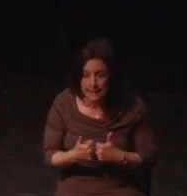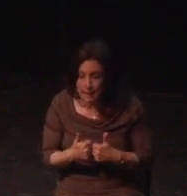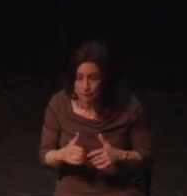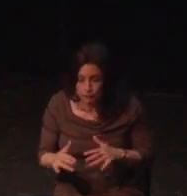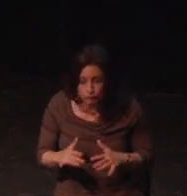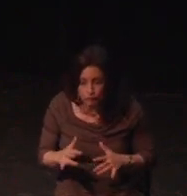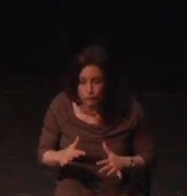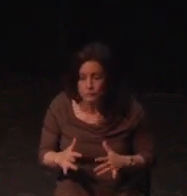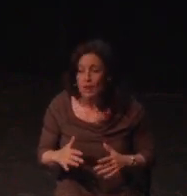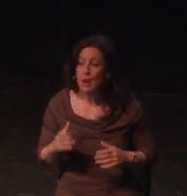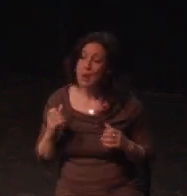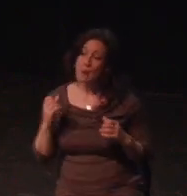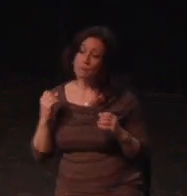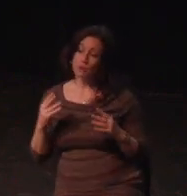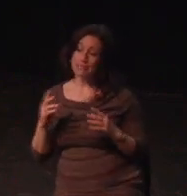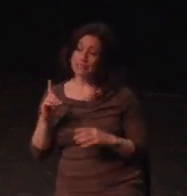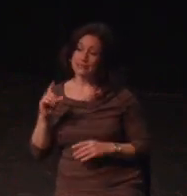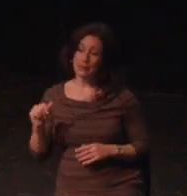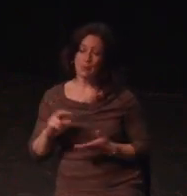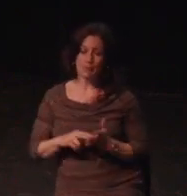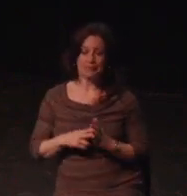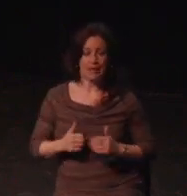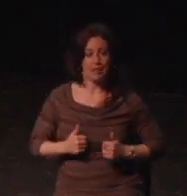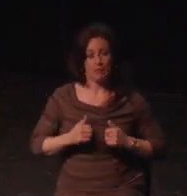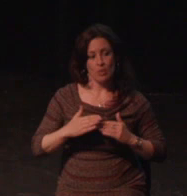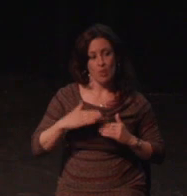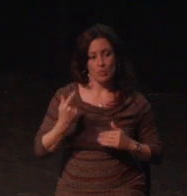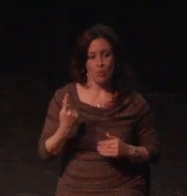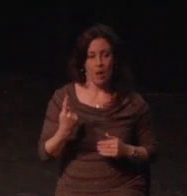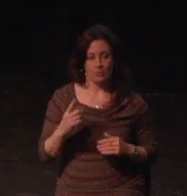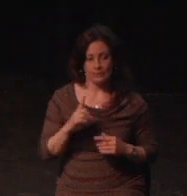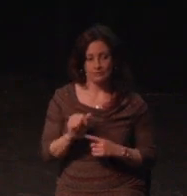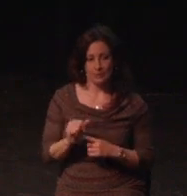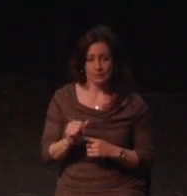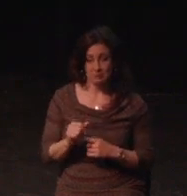but I do want to tell you sincerely from the bottom of my heart,